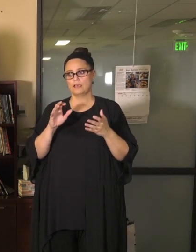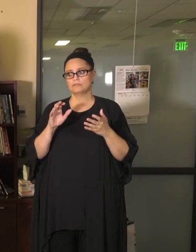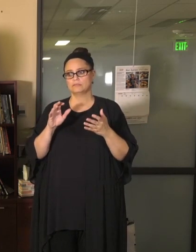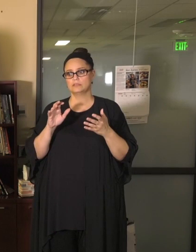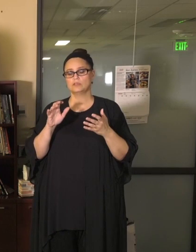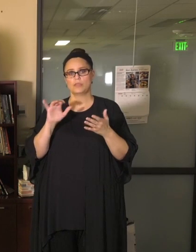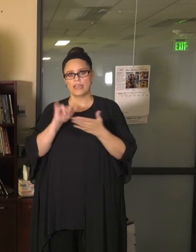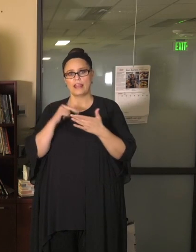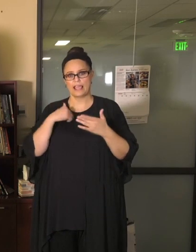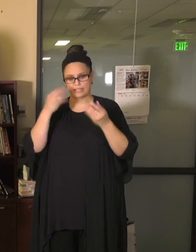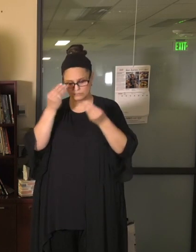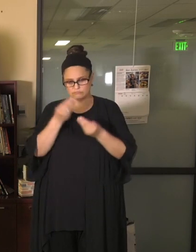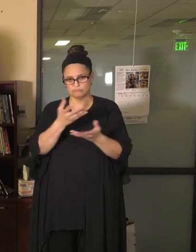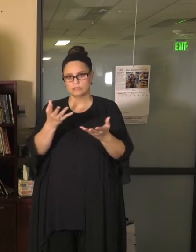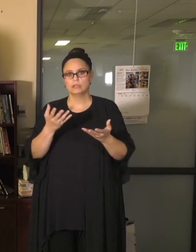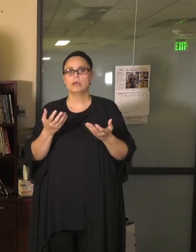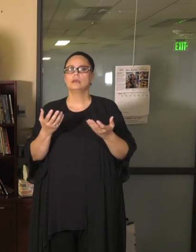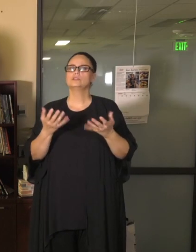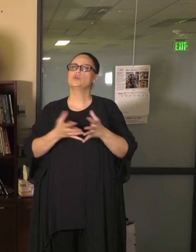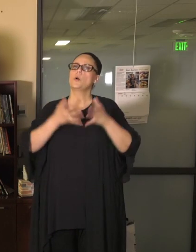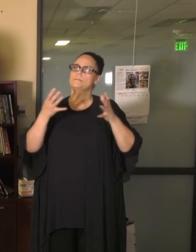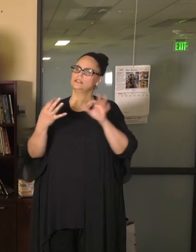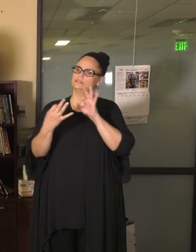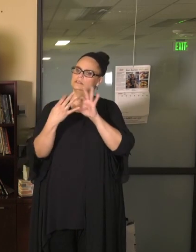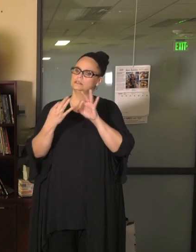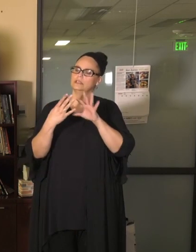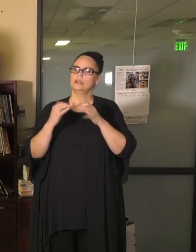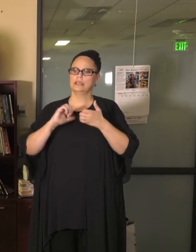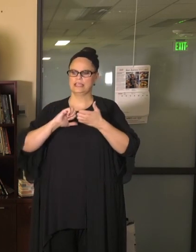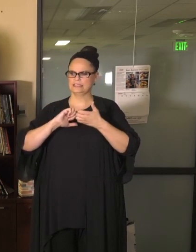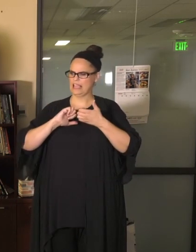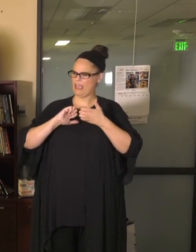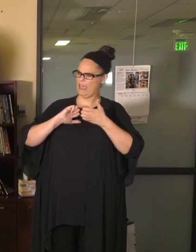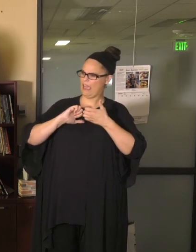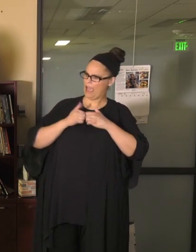and a lot of the feedback has been around, how did you make this decision.